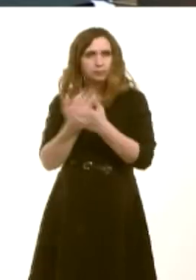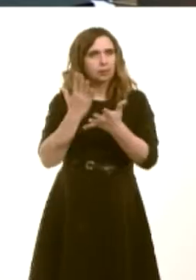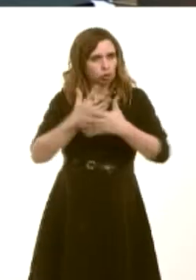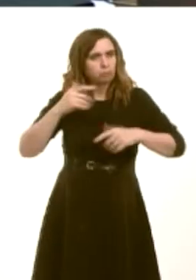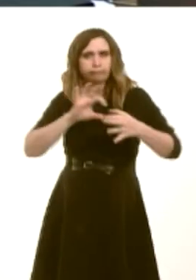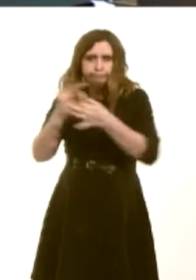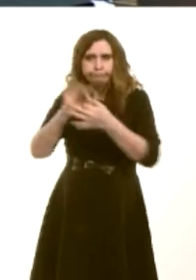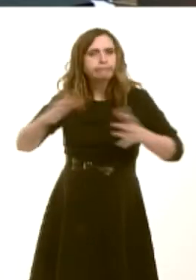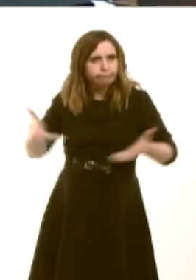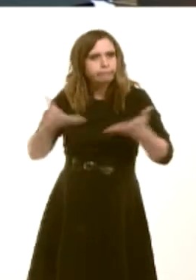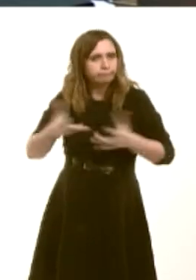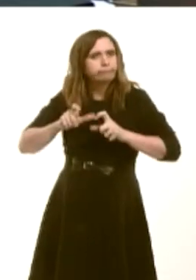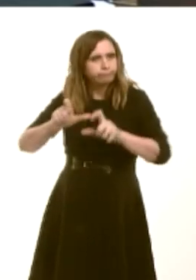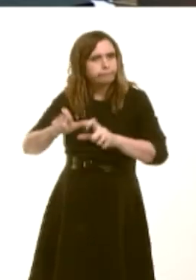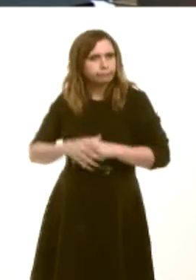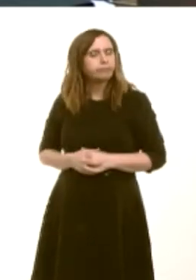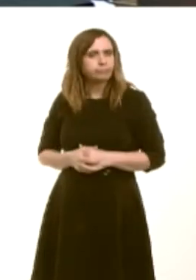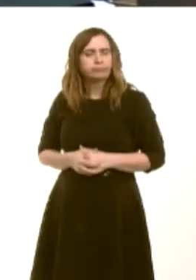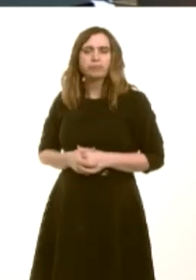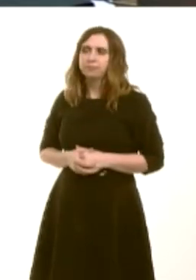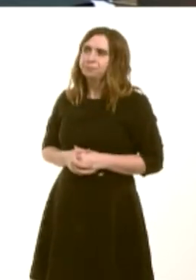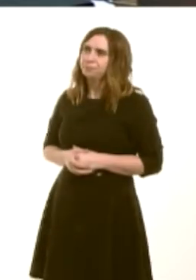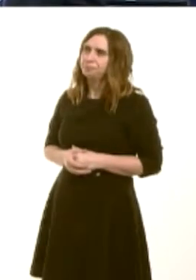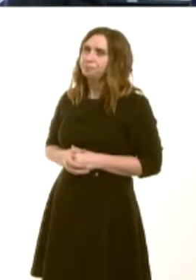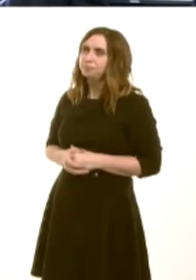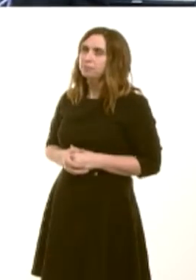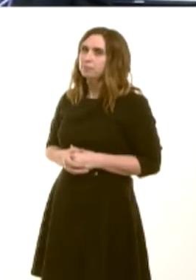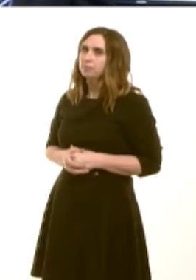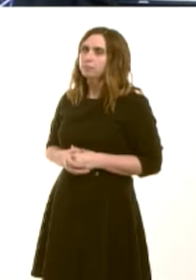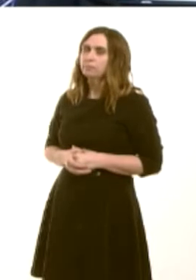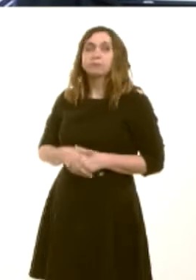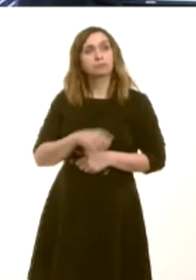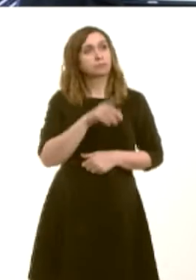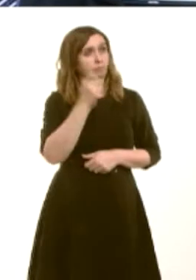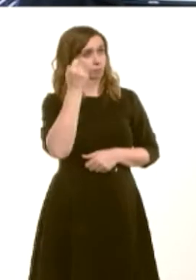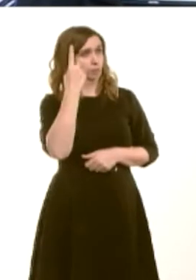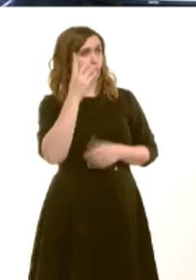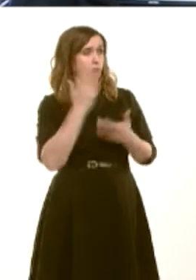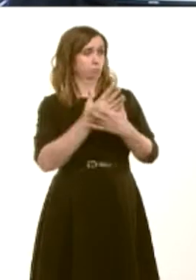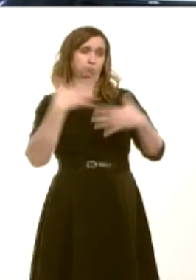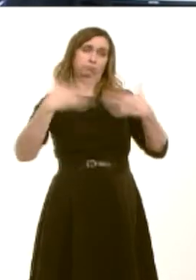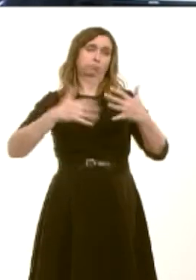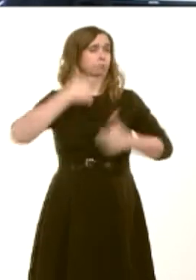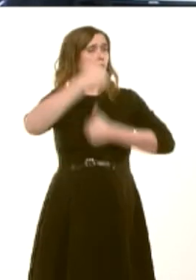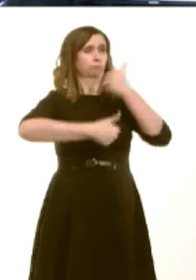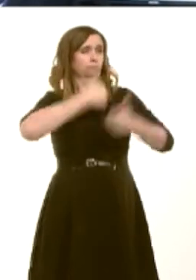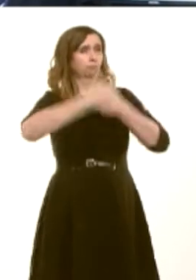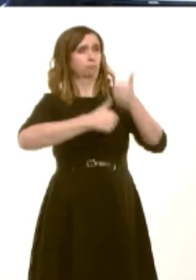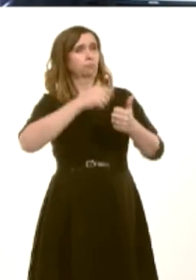yn y dyfodol. Mick Antoniw: First Minister, will you also, in the same vein, recognise the considerable achievements of places like Coleg y Cymoedd